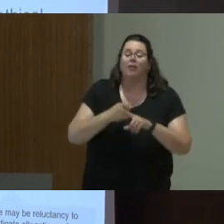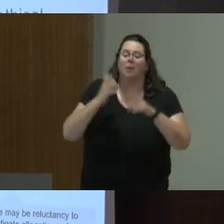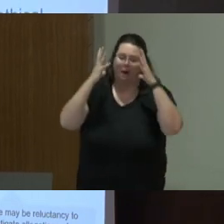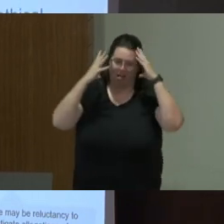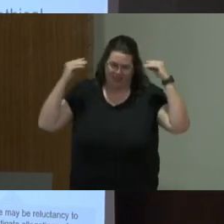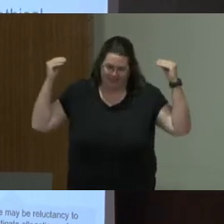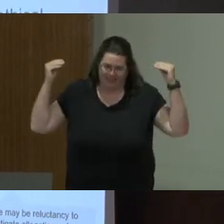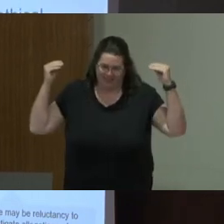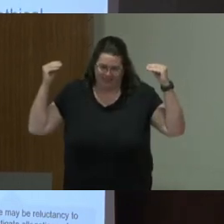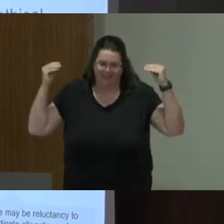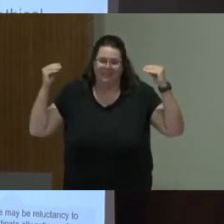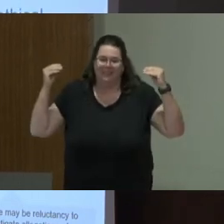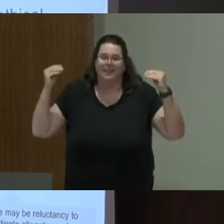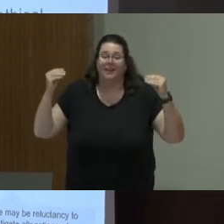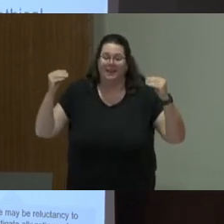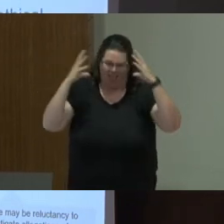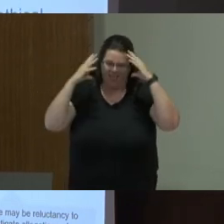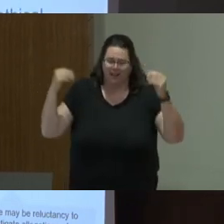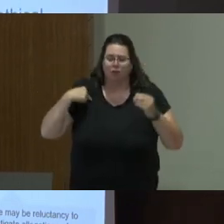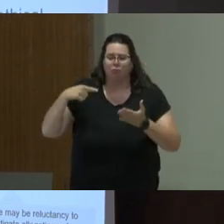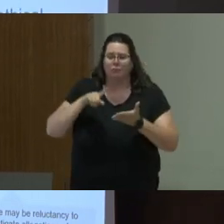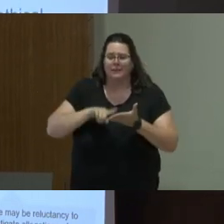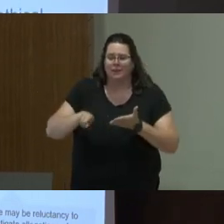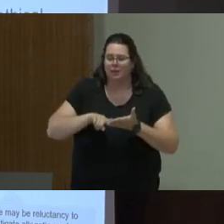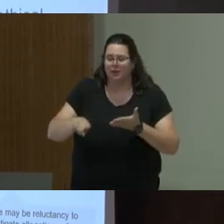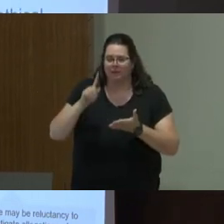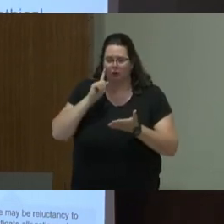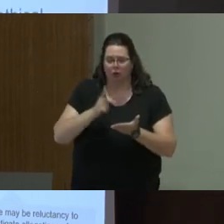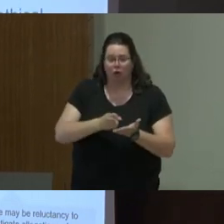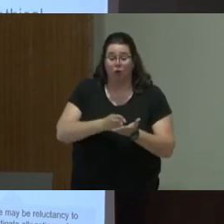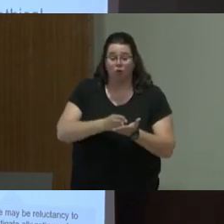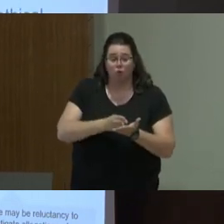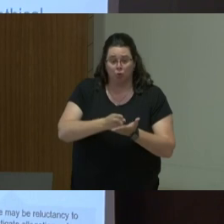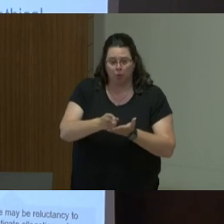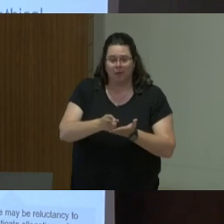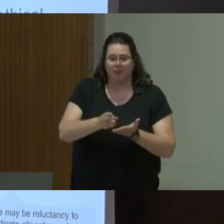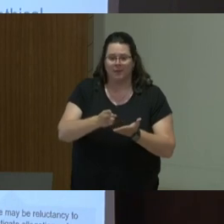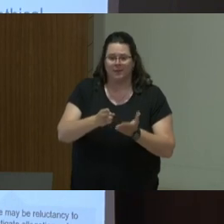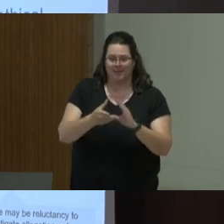I'm doing research in truth-telling within organizations, so not onlytruth-telling,